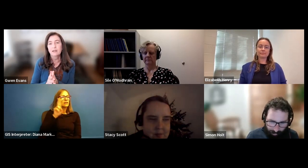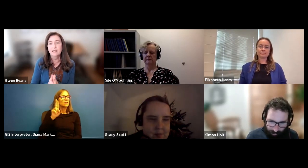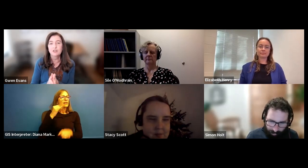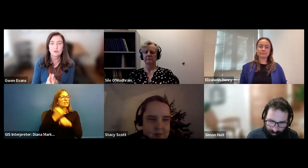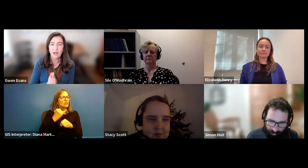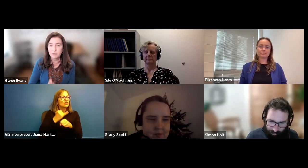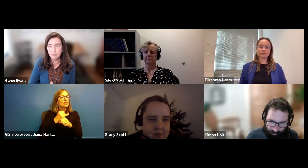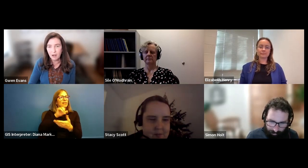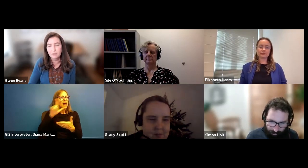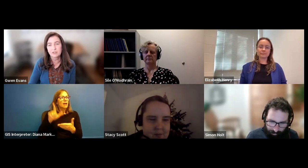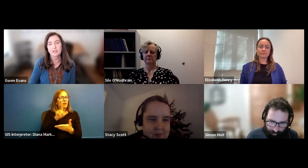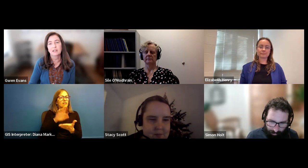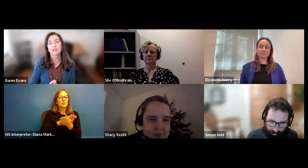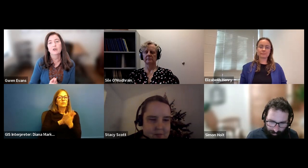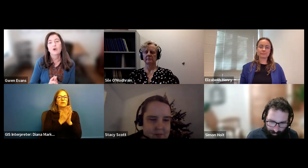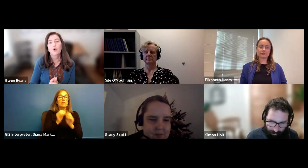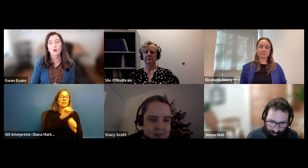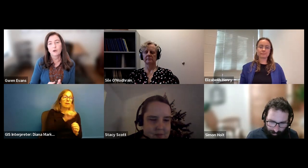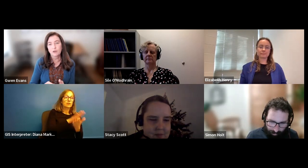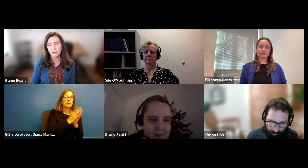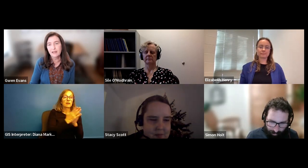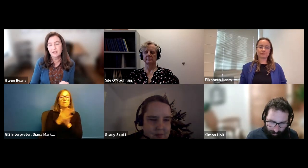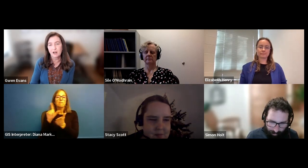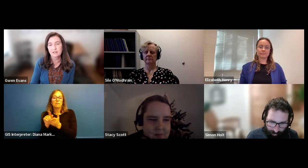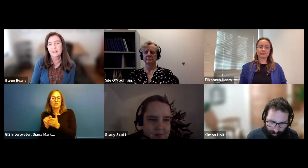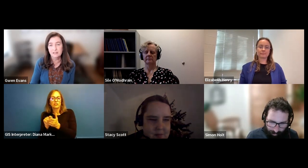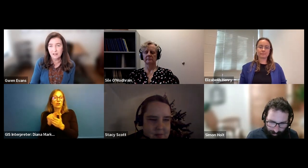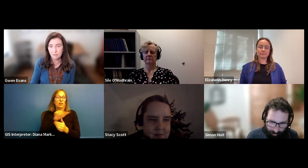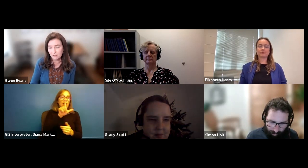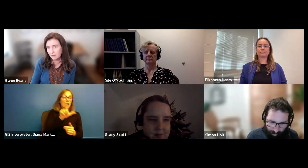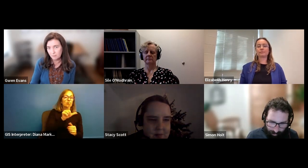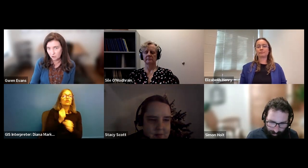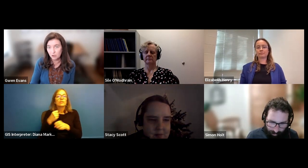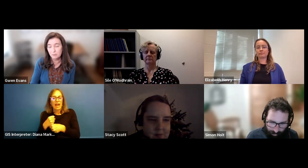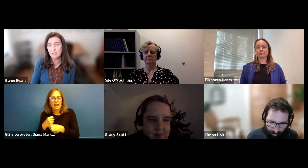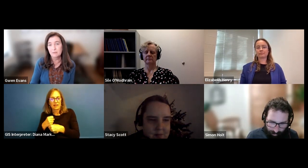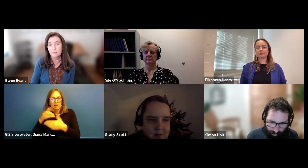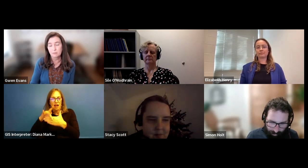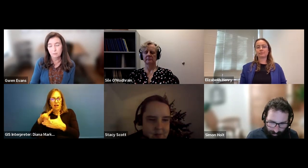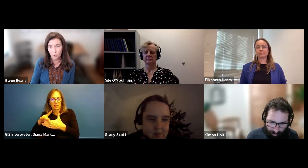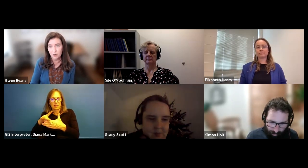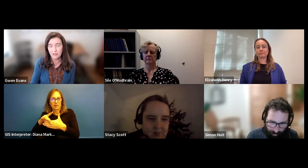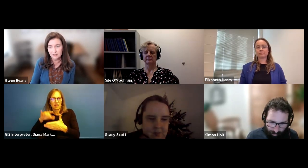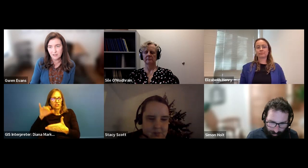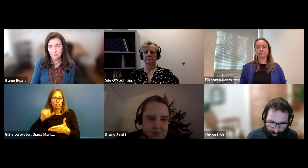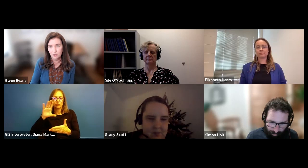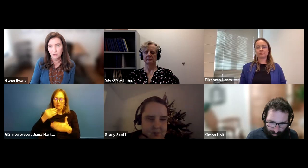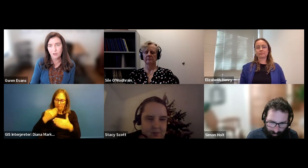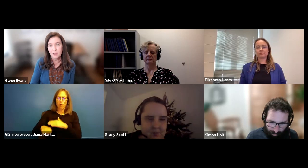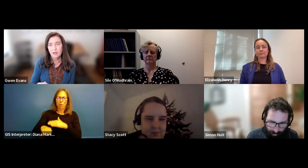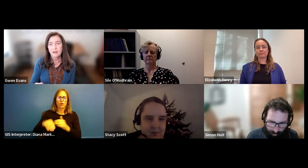Gwen Evans: into library, publishing or creating content that that should be born accessible.